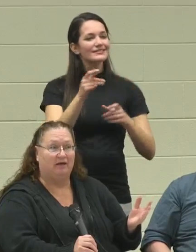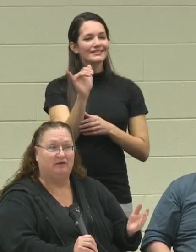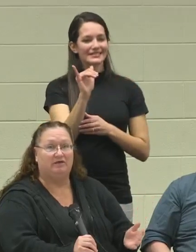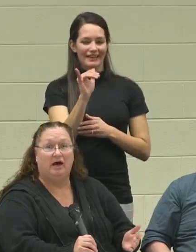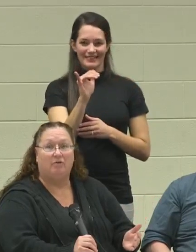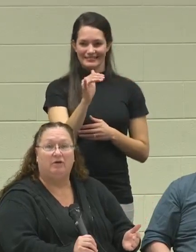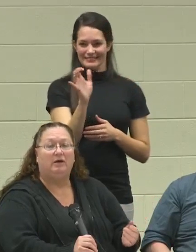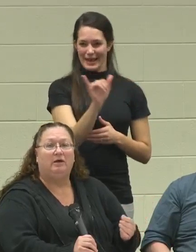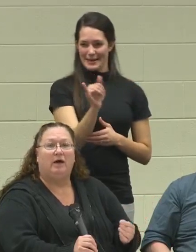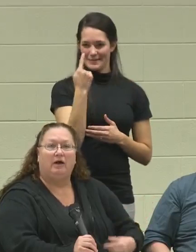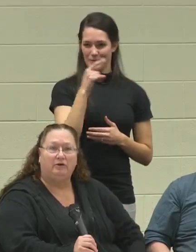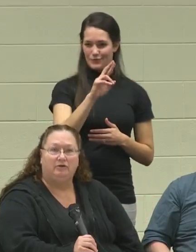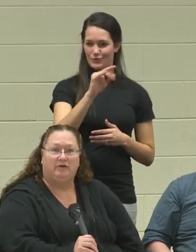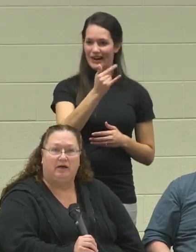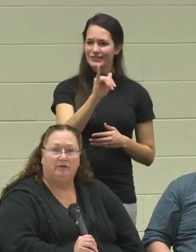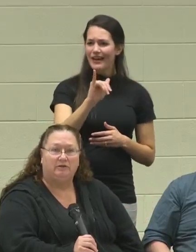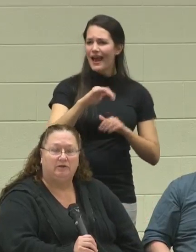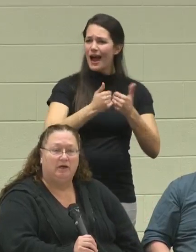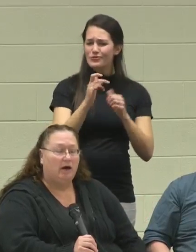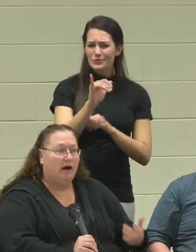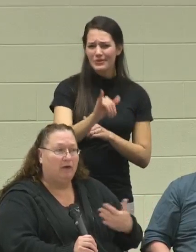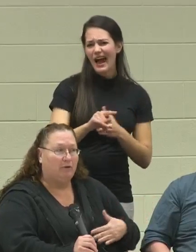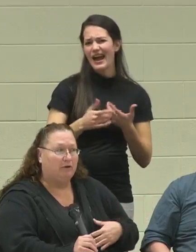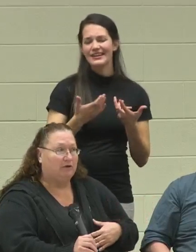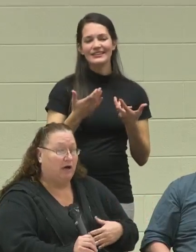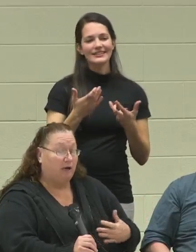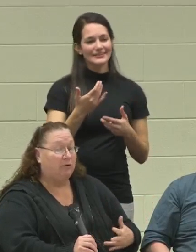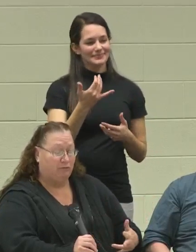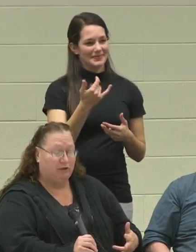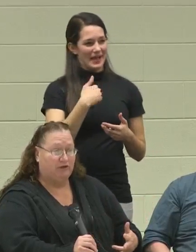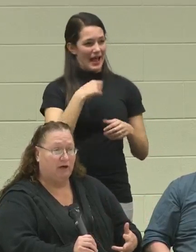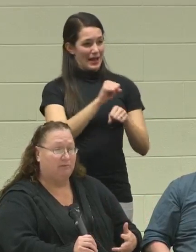It's now, "How do you do that?" I work, I work three jobs.